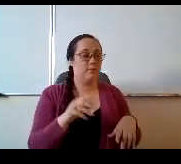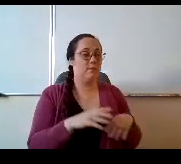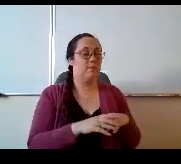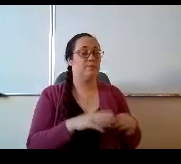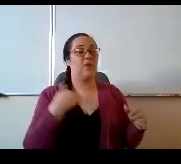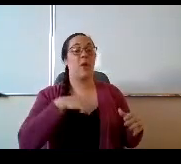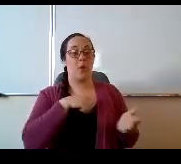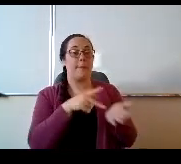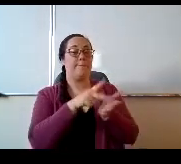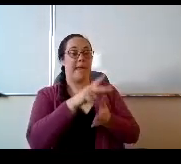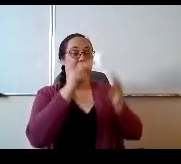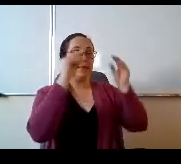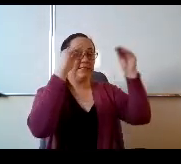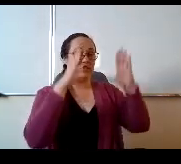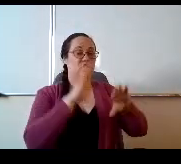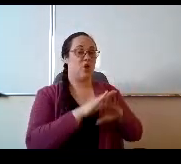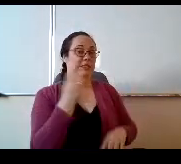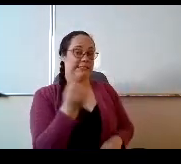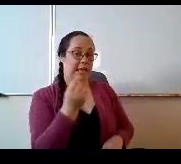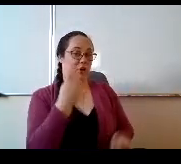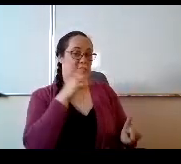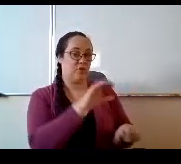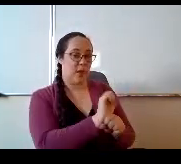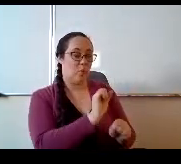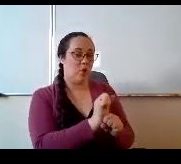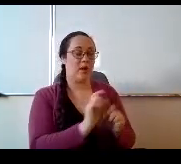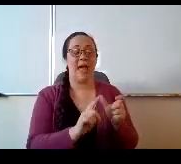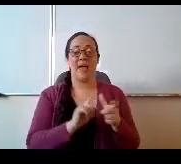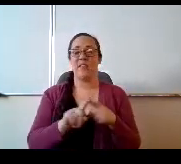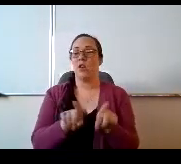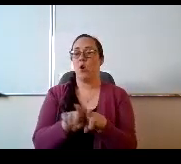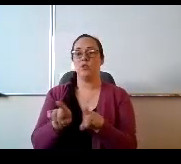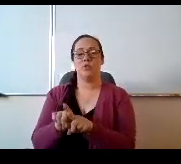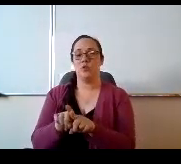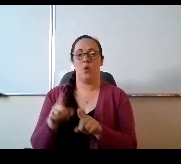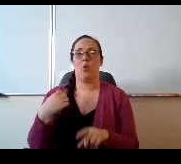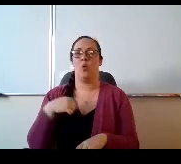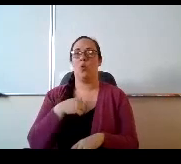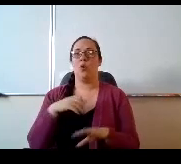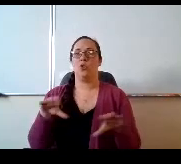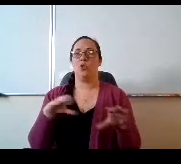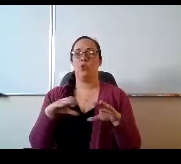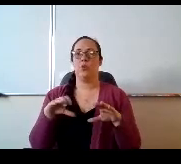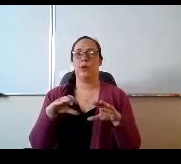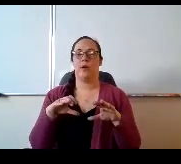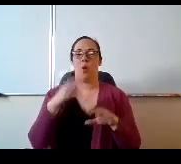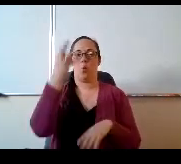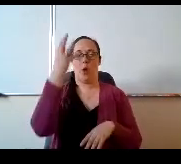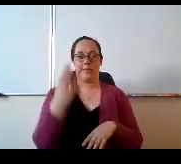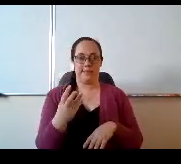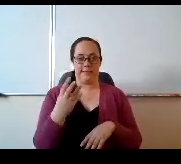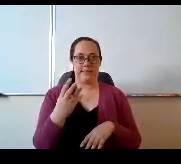teachers on Saturdays to do this work, but then obviously we're all also doing. Or Wednesdays, which is part of that schedule.